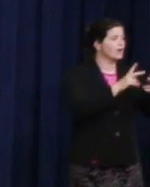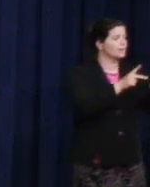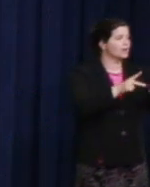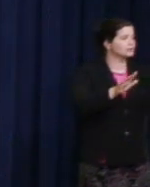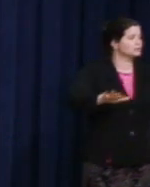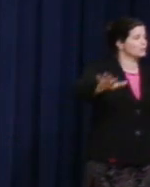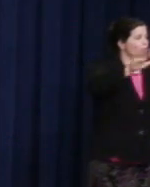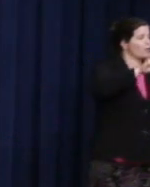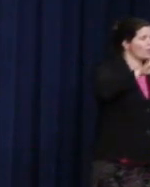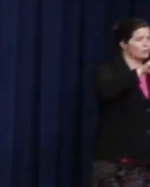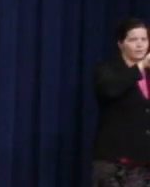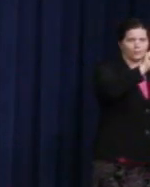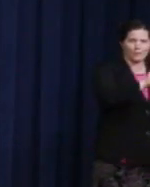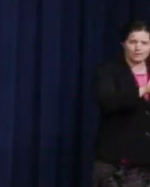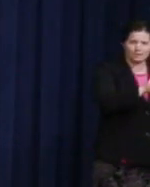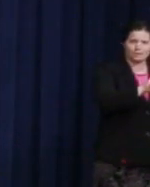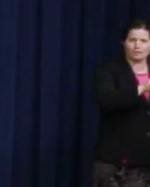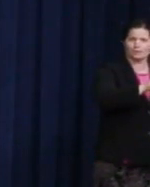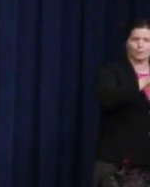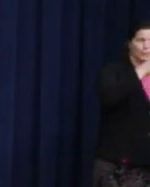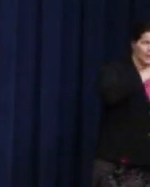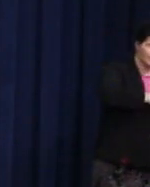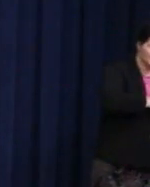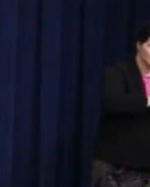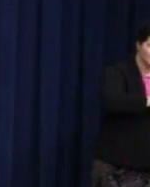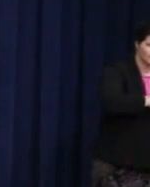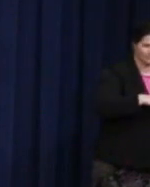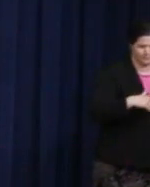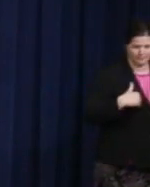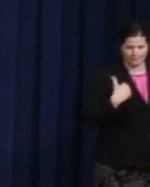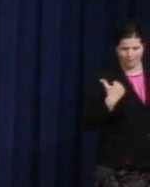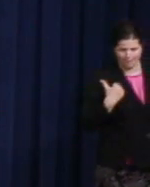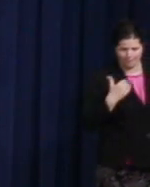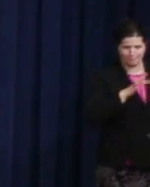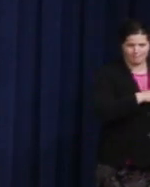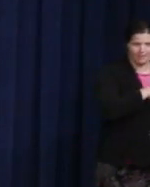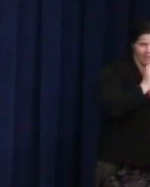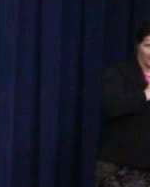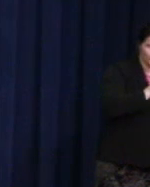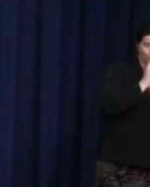and some older women, burned their bras